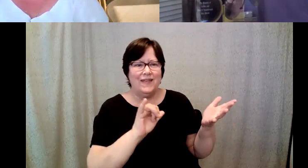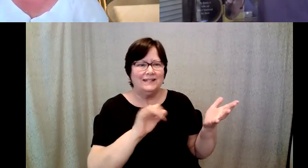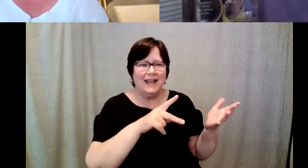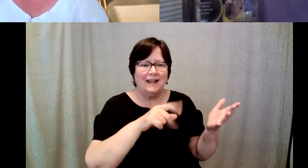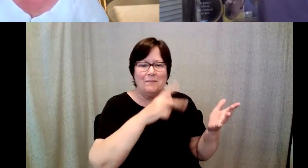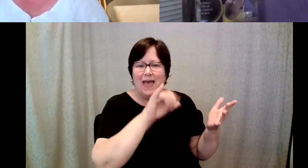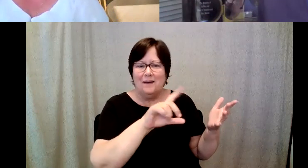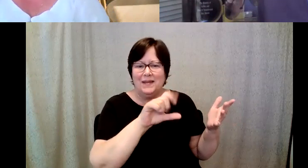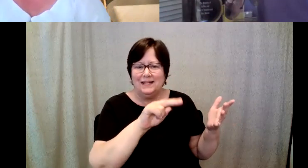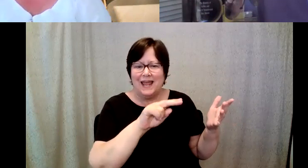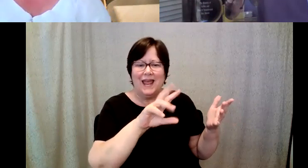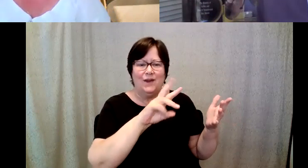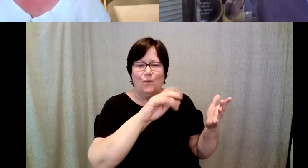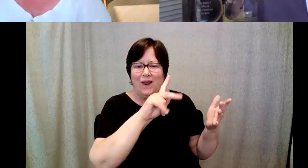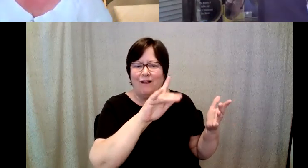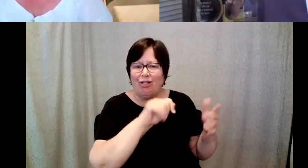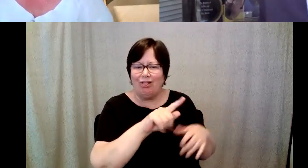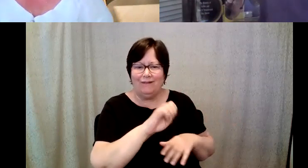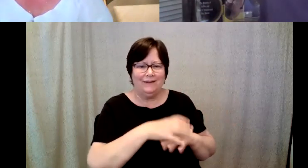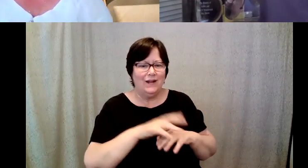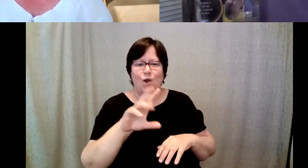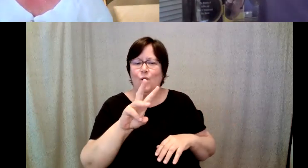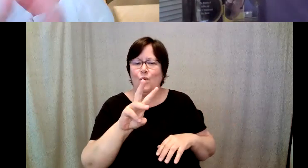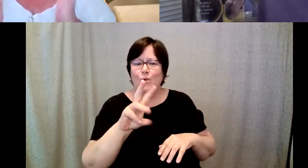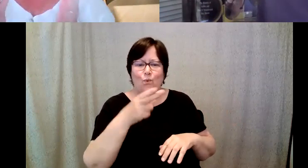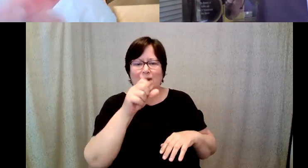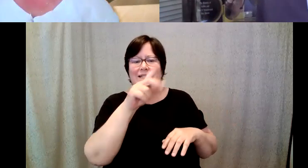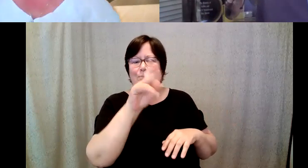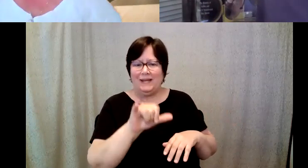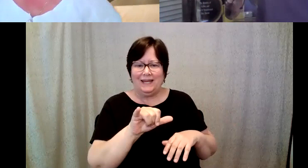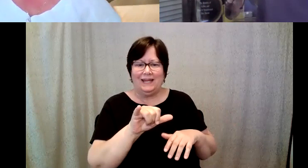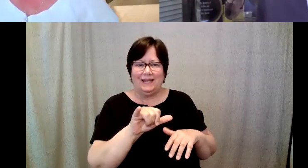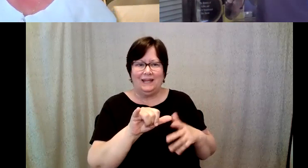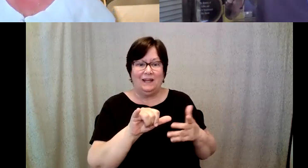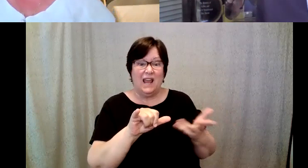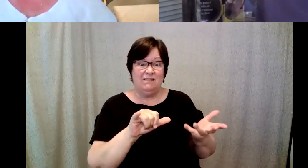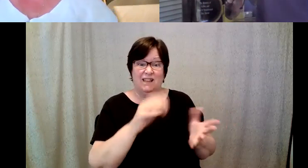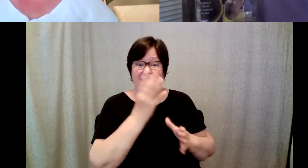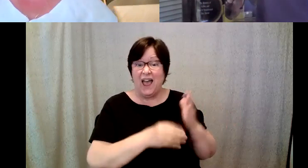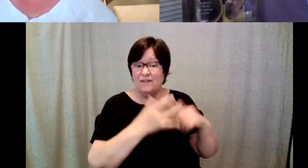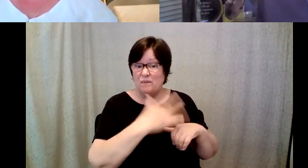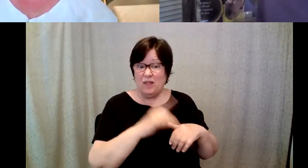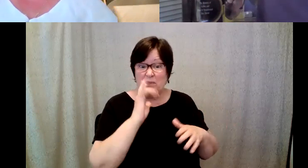Kelly Redder: And the ability or lack of availability for. Kelly Redder: For that no idea that's fascinating.